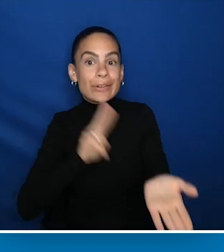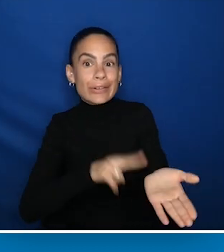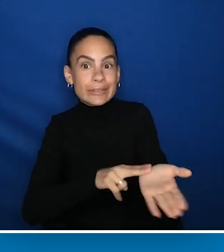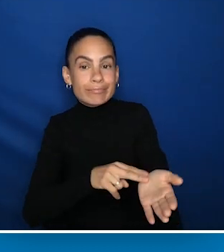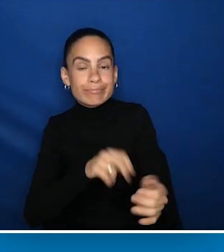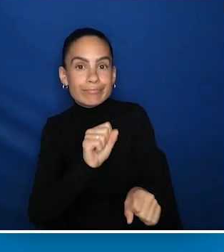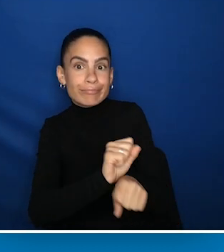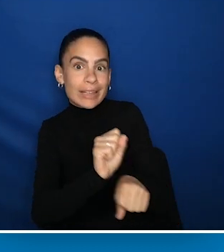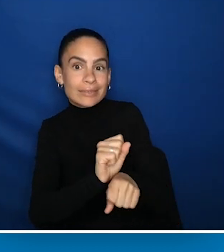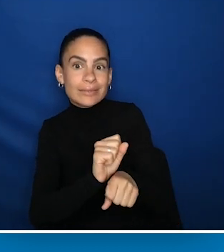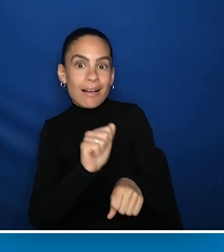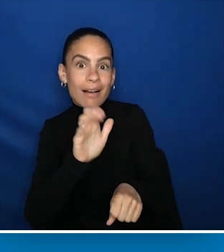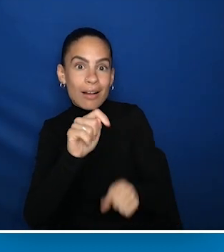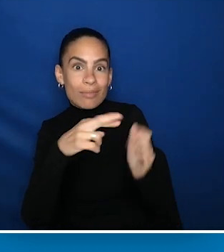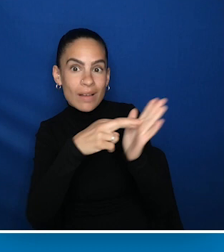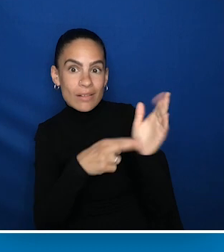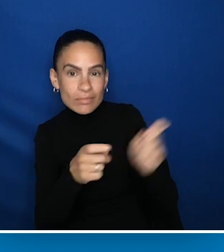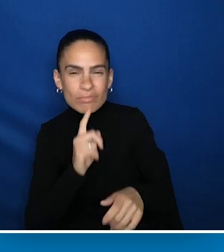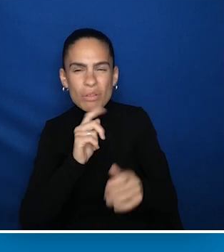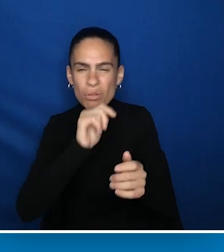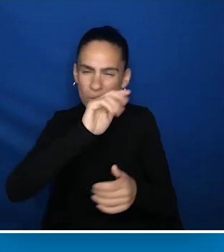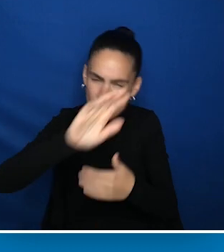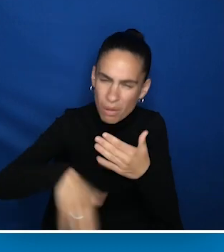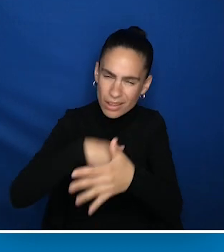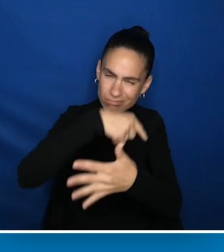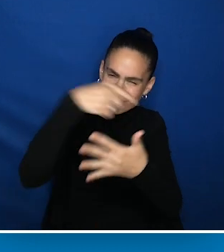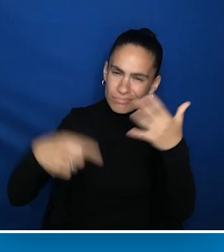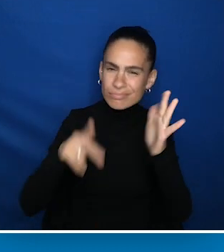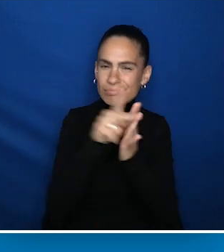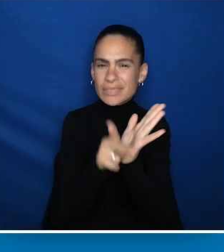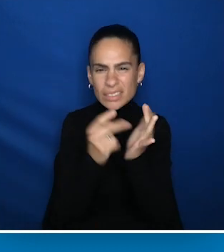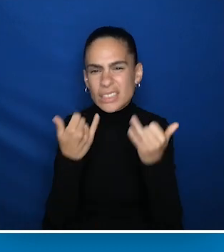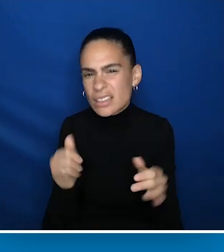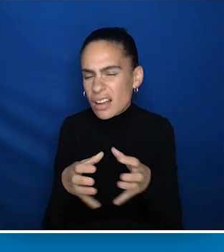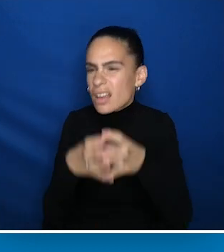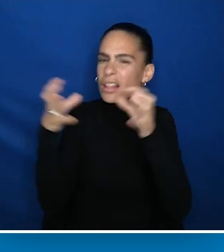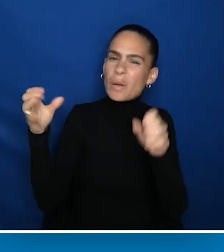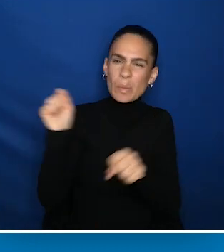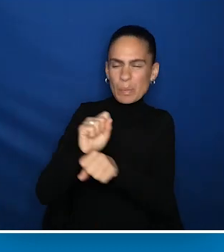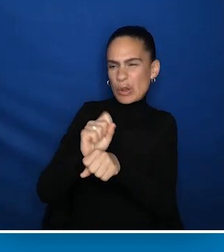Nurse Practice Act regulations, all policies. There is still so much to